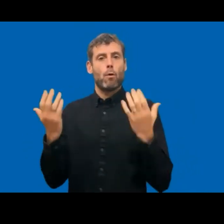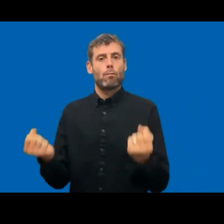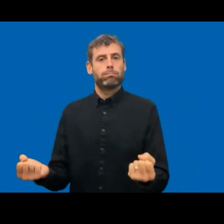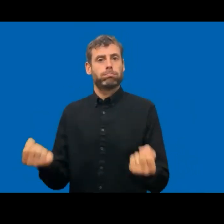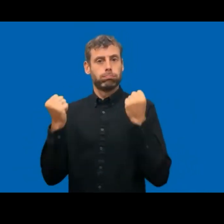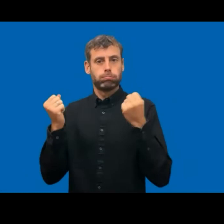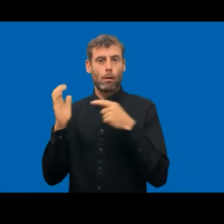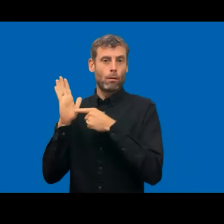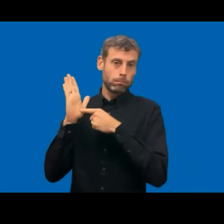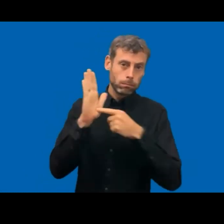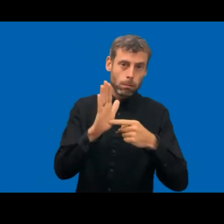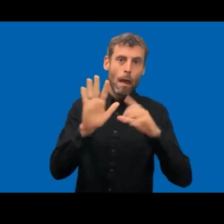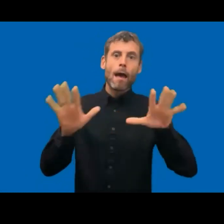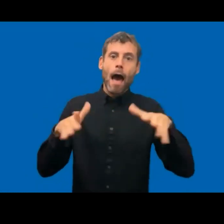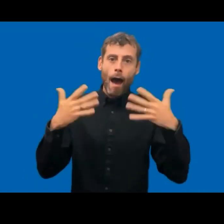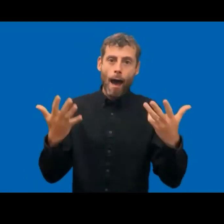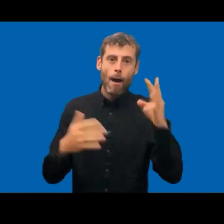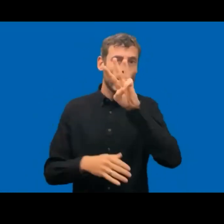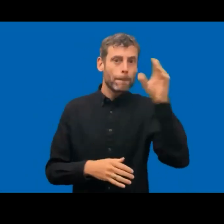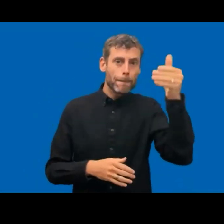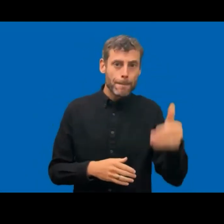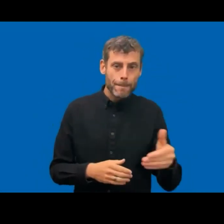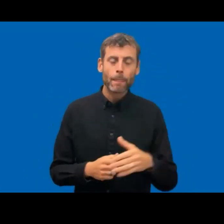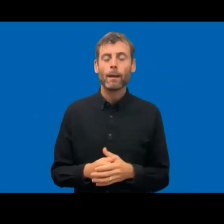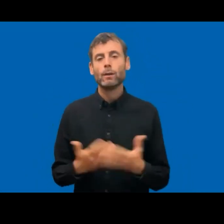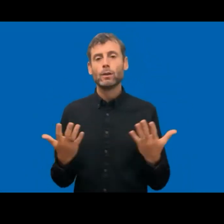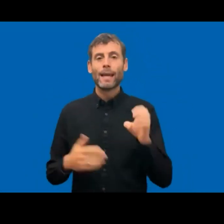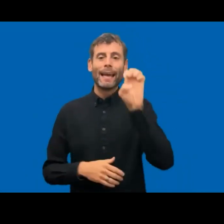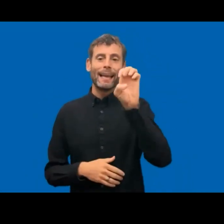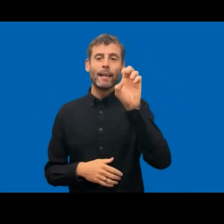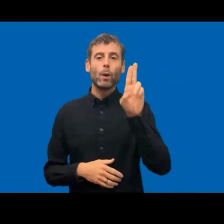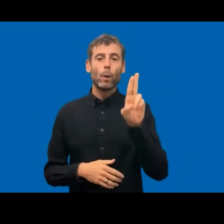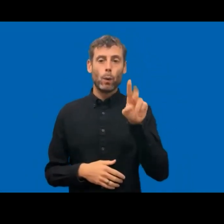unfortunately, we don't have an antidiscrimination legislation for persons with disabilities